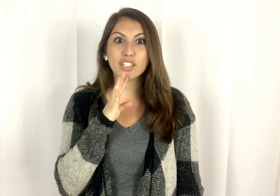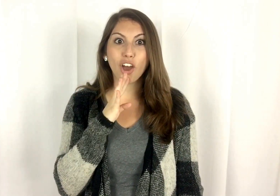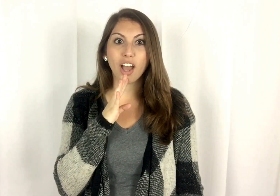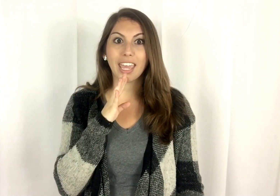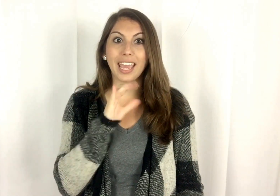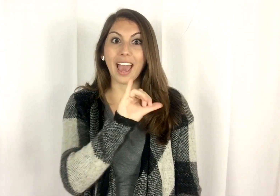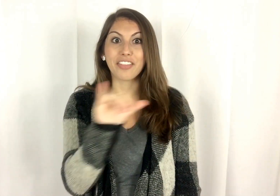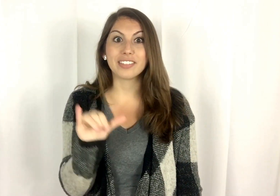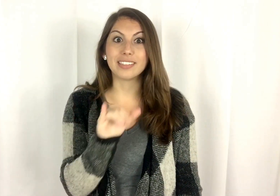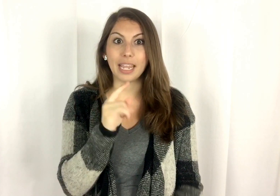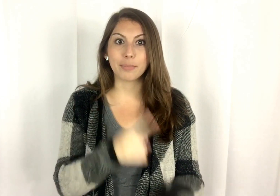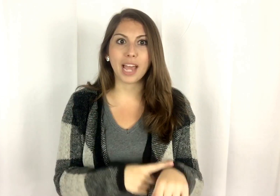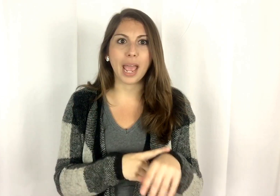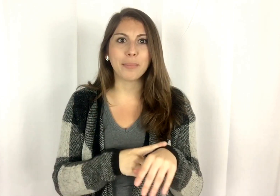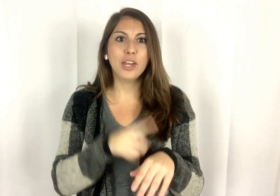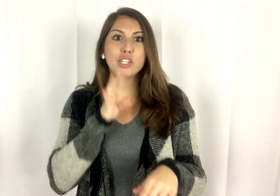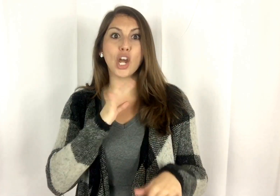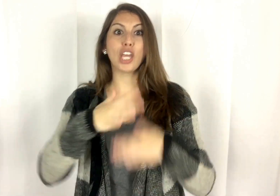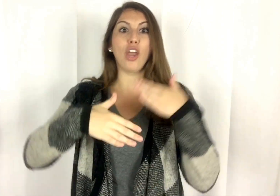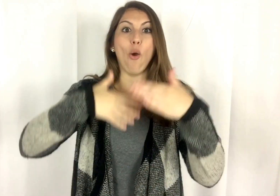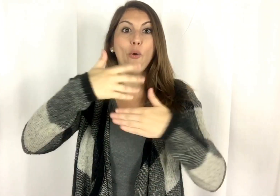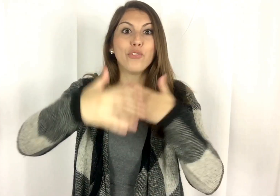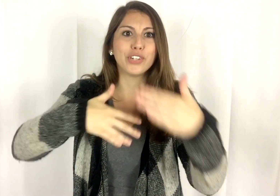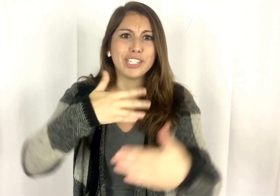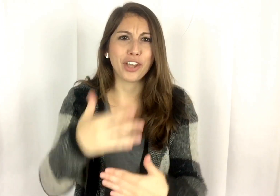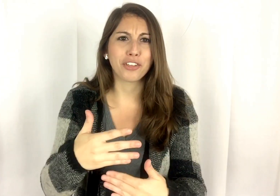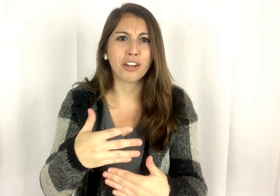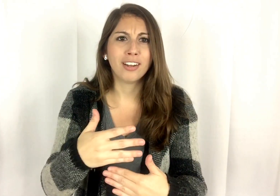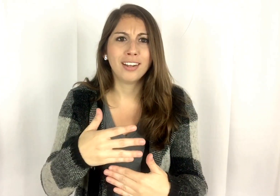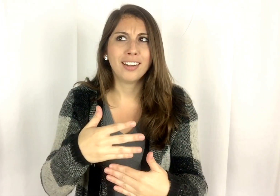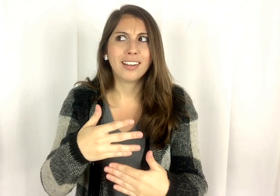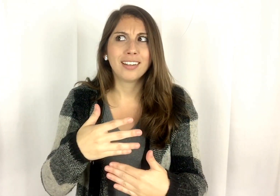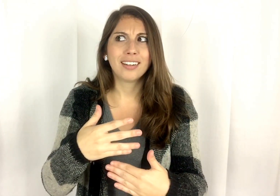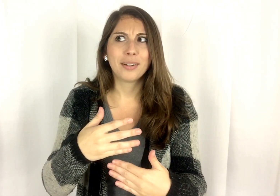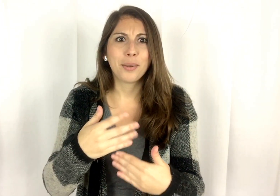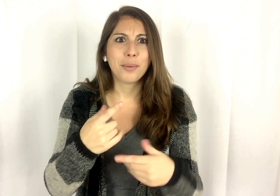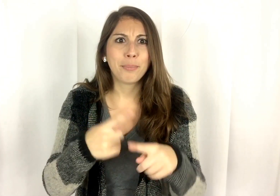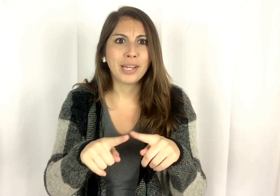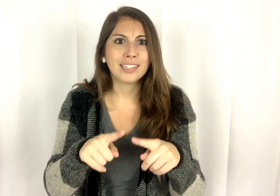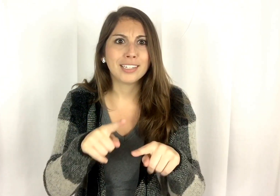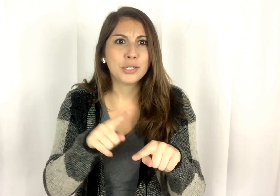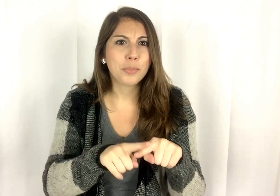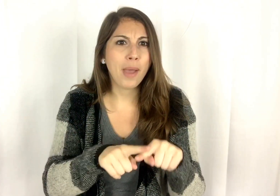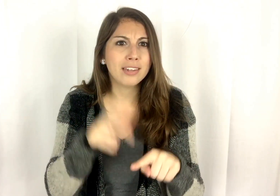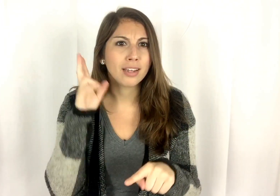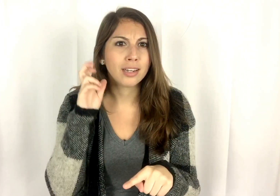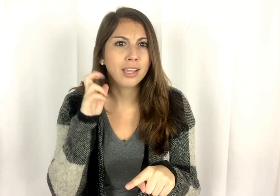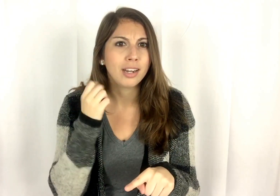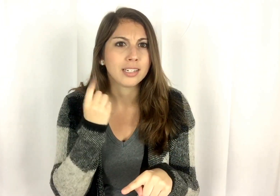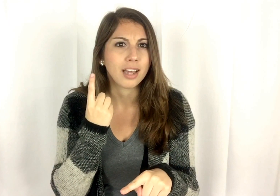talking at the same time, talking over each other, but you depend on hearing to